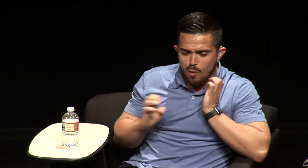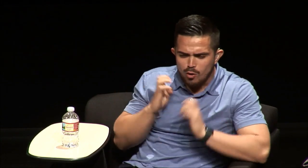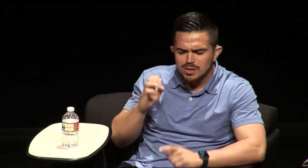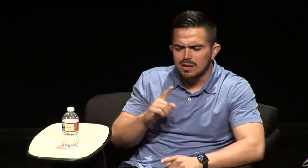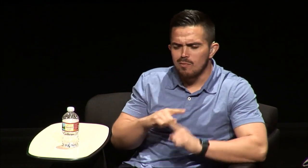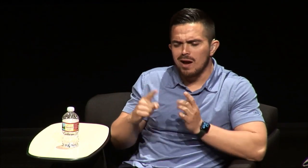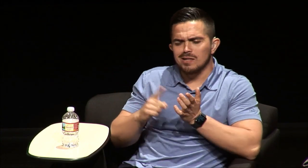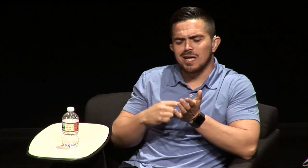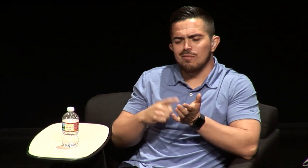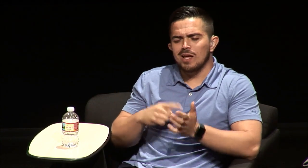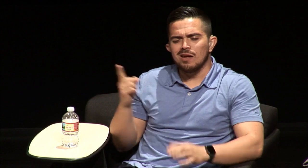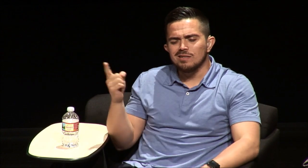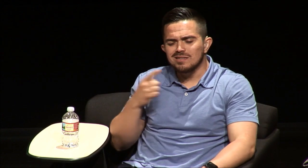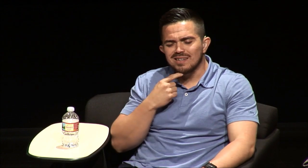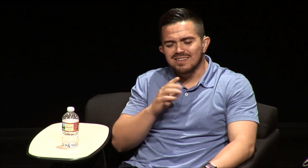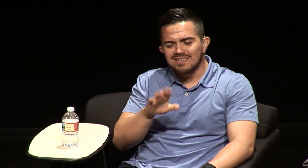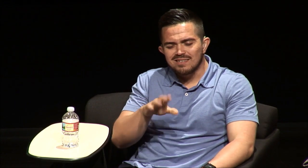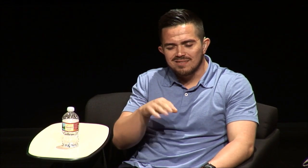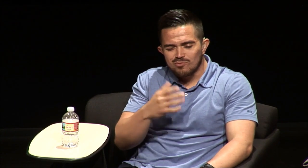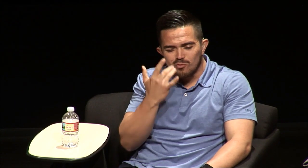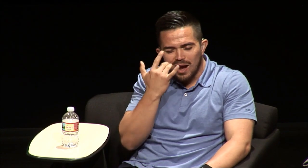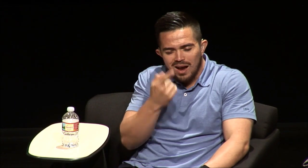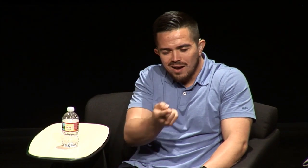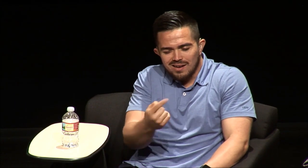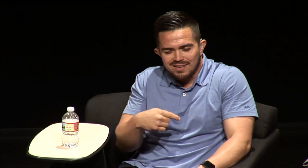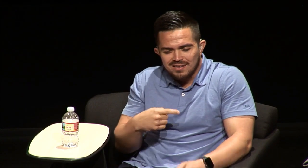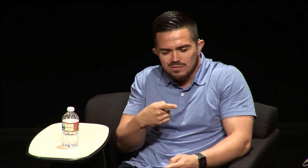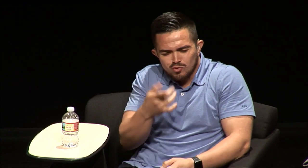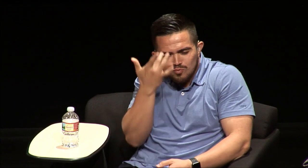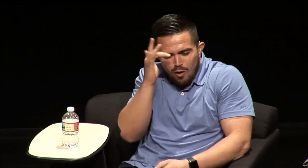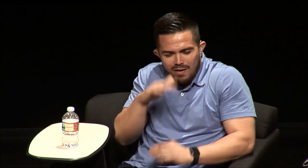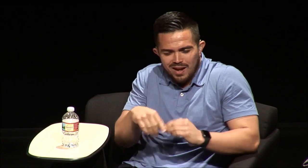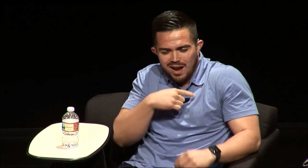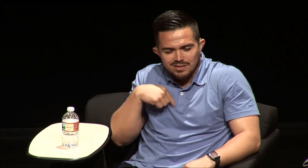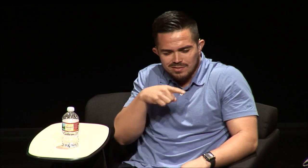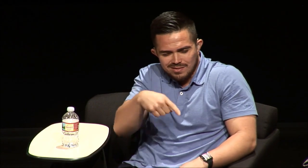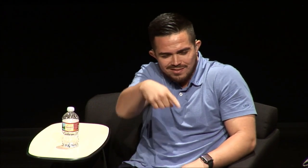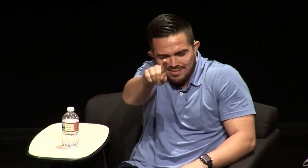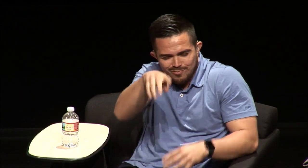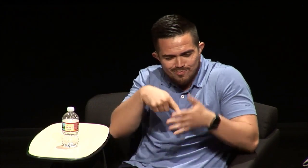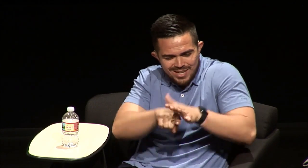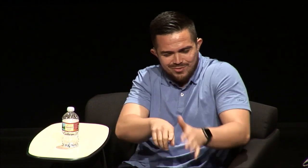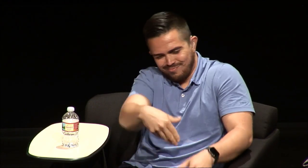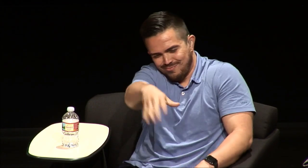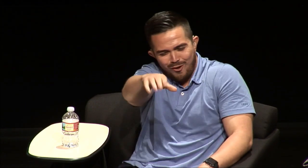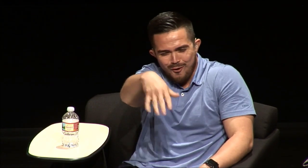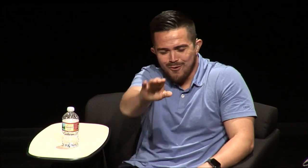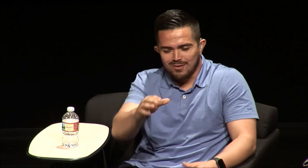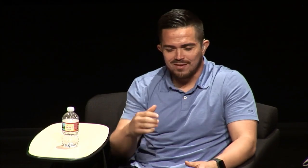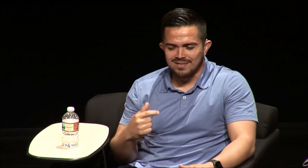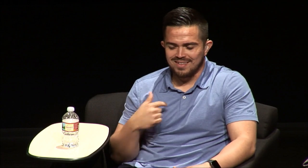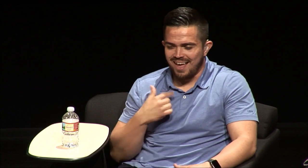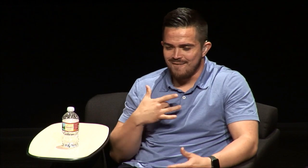their facial expressions I could see their emotions and sometimes they'd say you know why do you come here do you come hang out with us mainstream boy